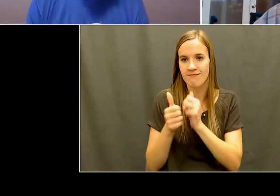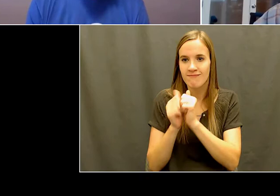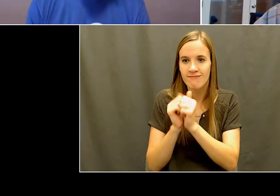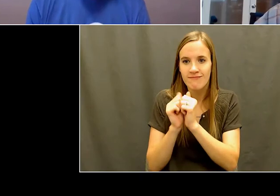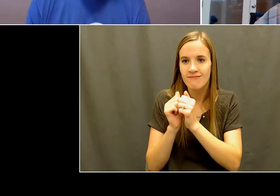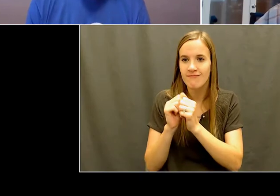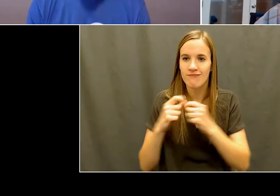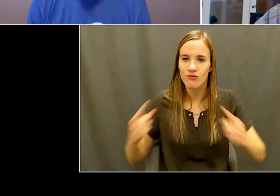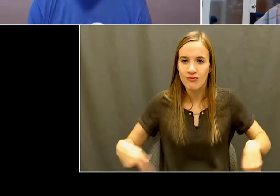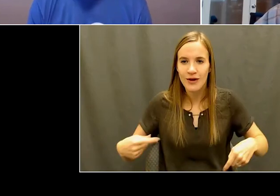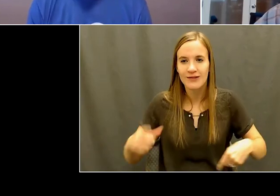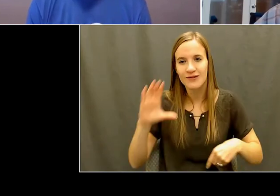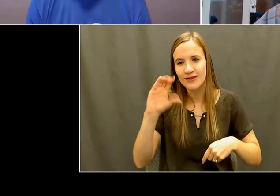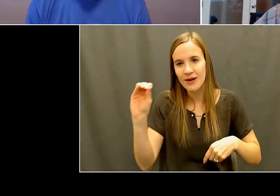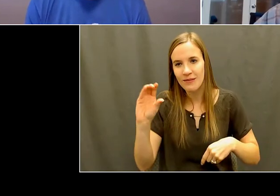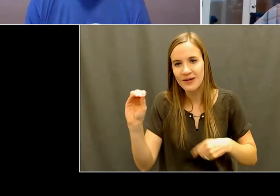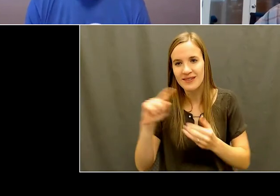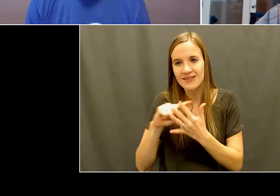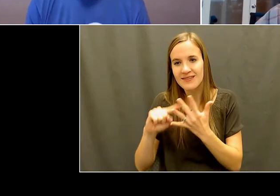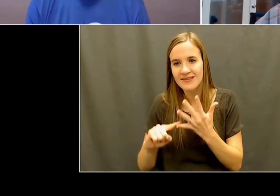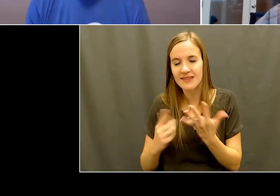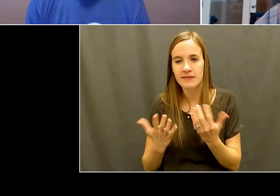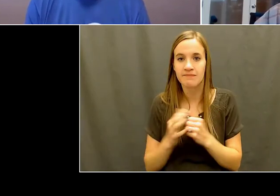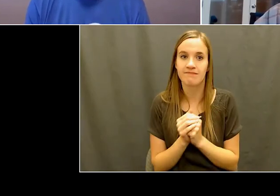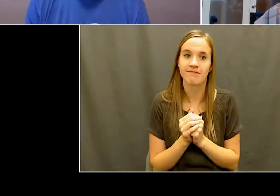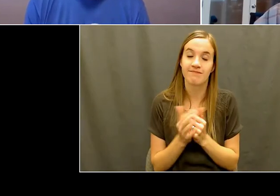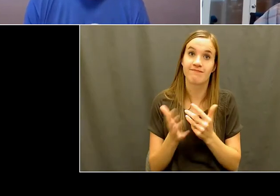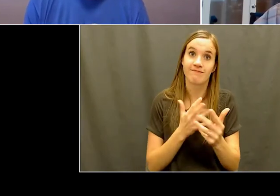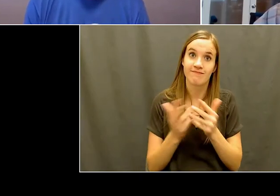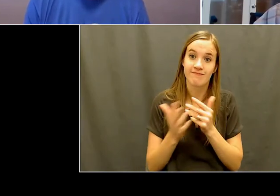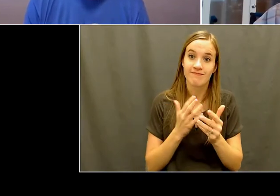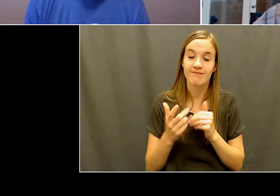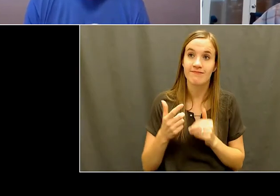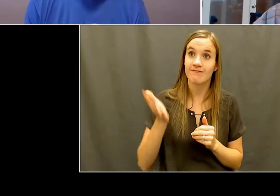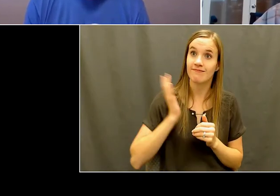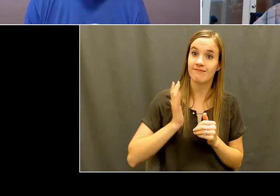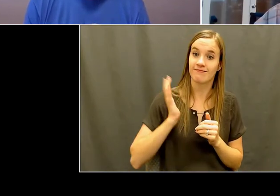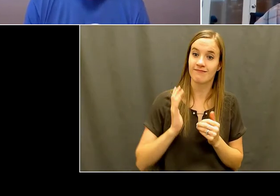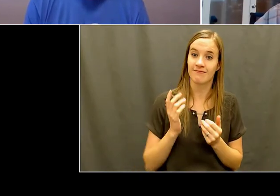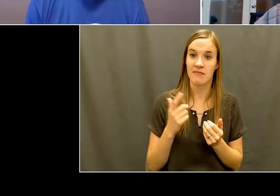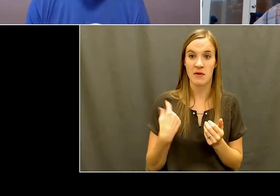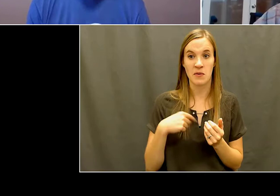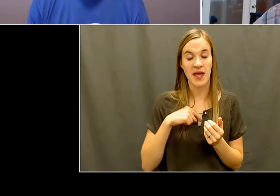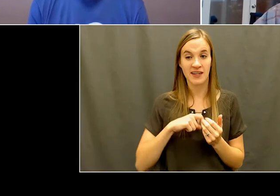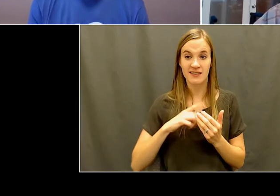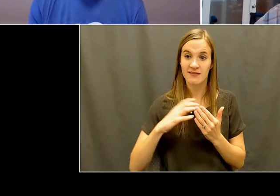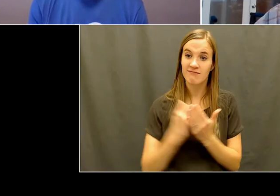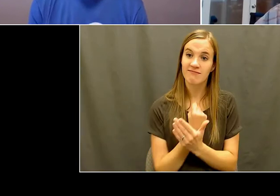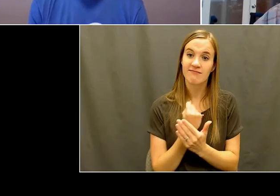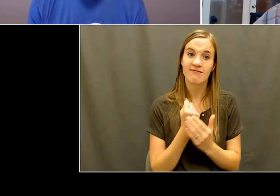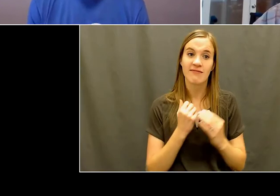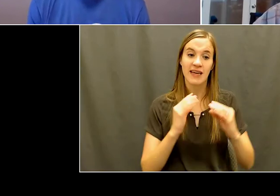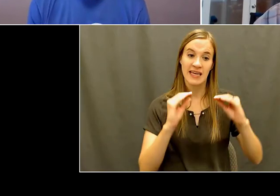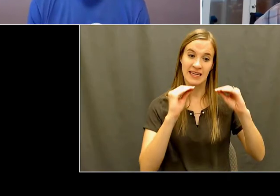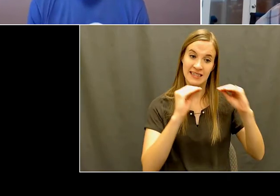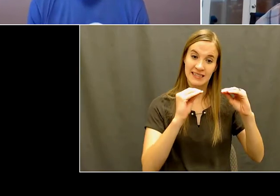Yeah, so that was kind of a double, double sided teaching